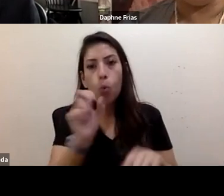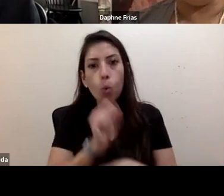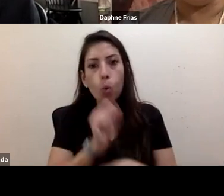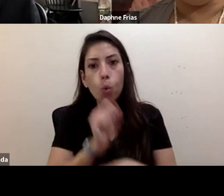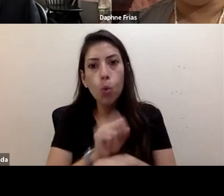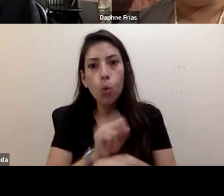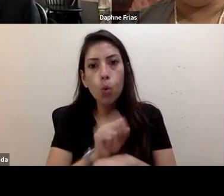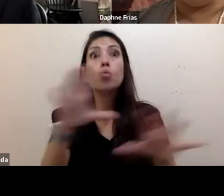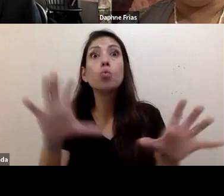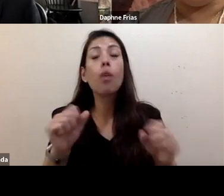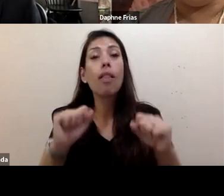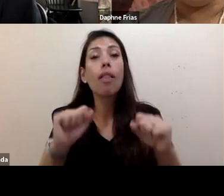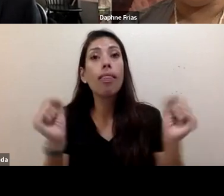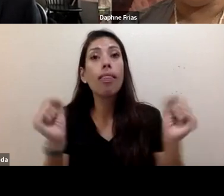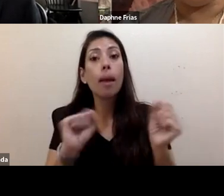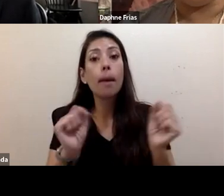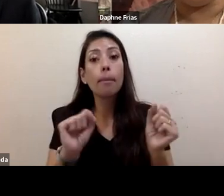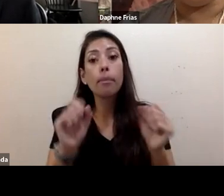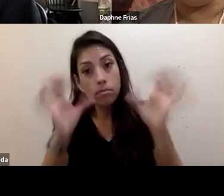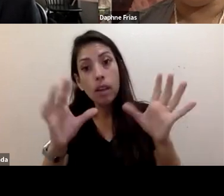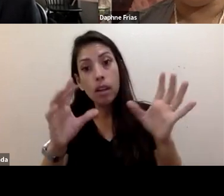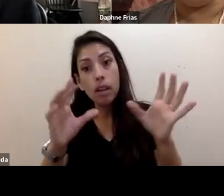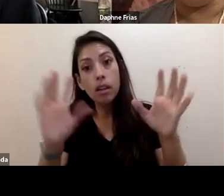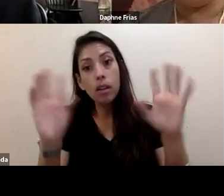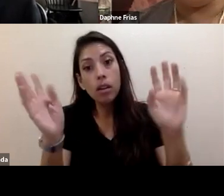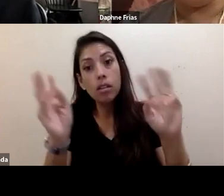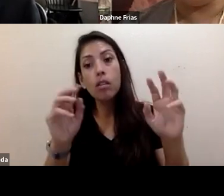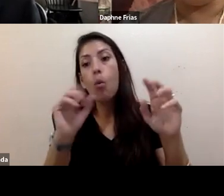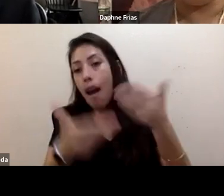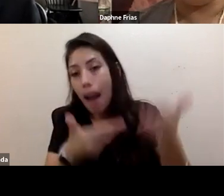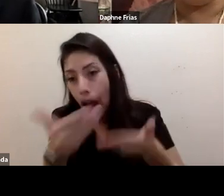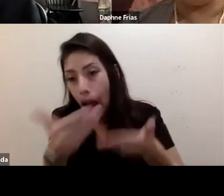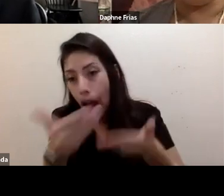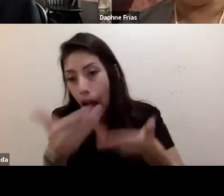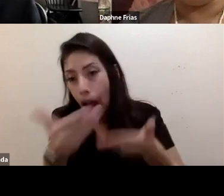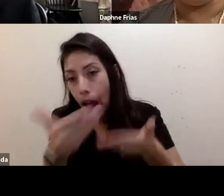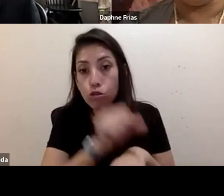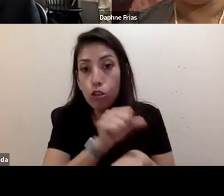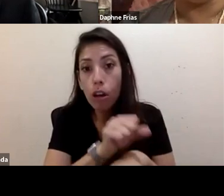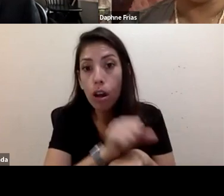or you do a hiring at your job, I mean, you can kind of take this really in whatever field you are,